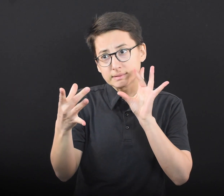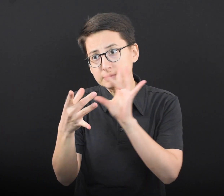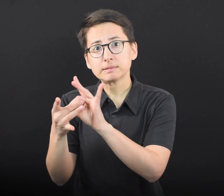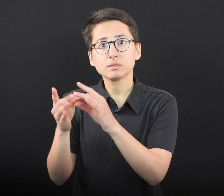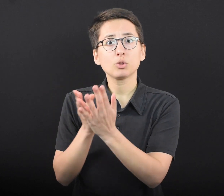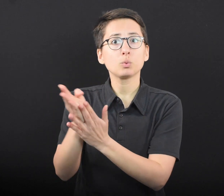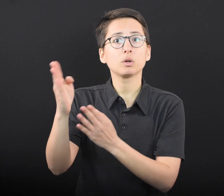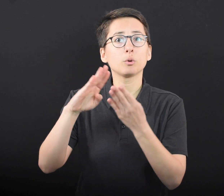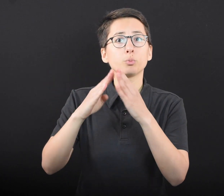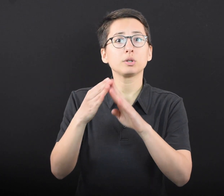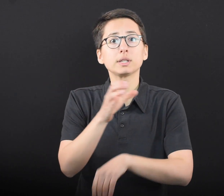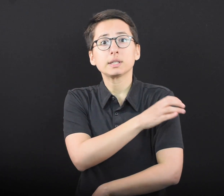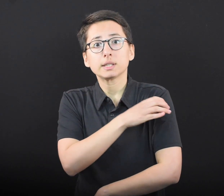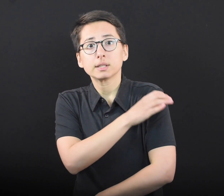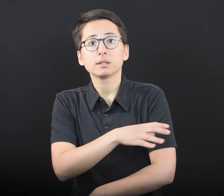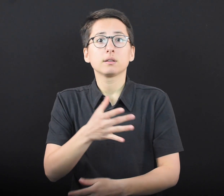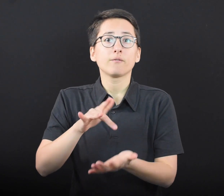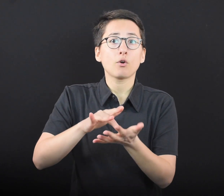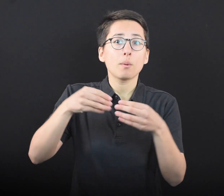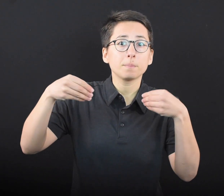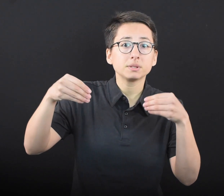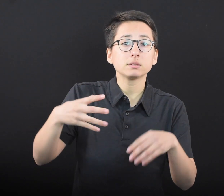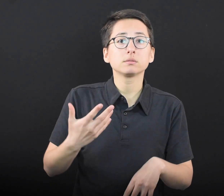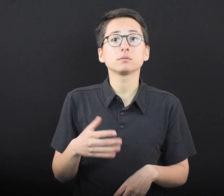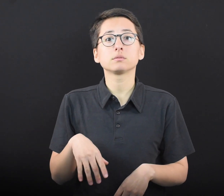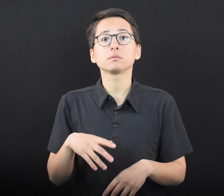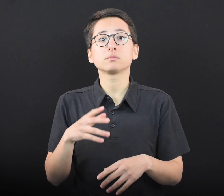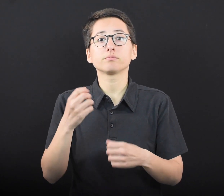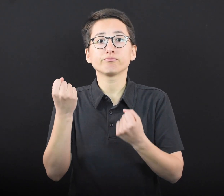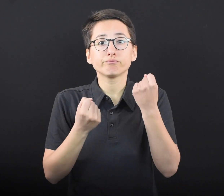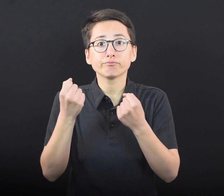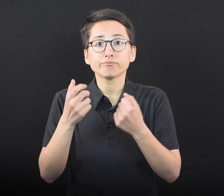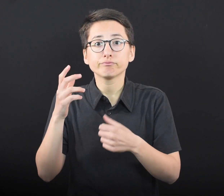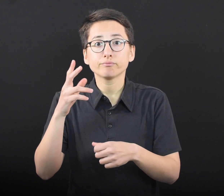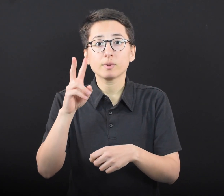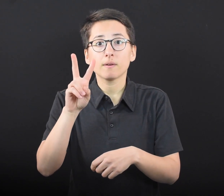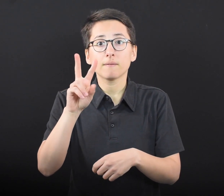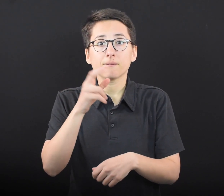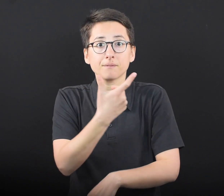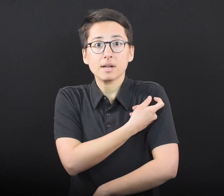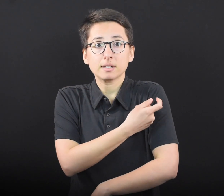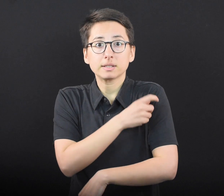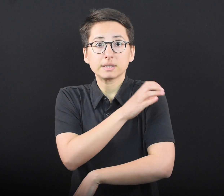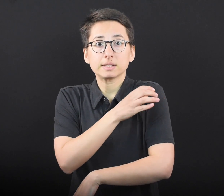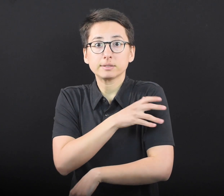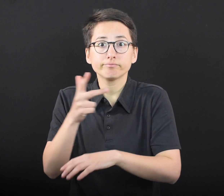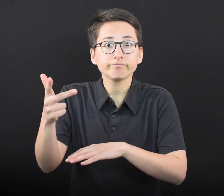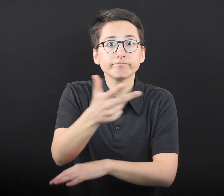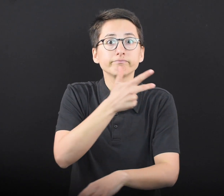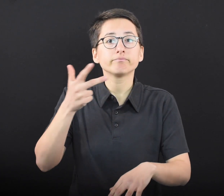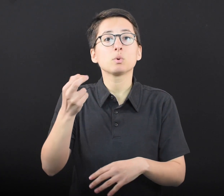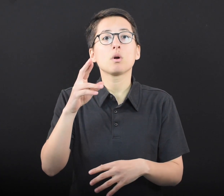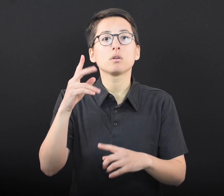clinics and pharmacies, mobile vaccine clinics, and other targeted strategies continues.